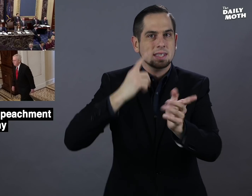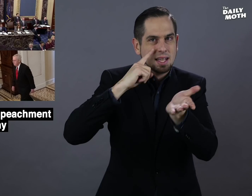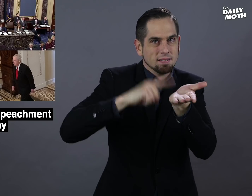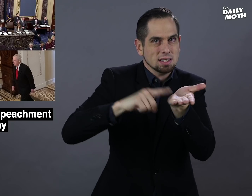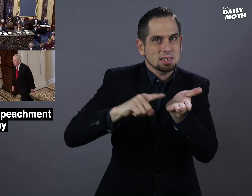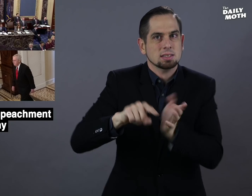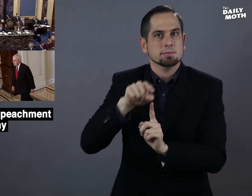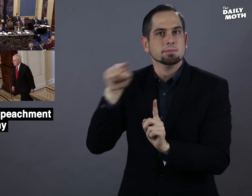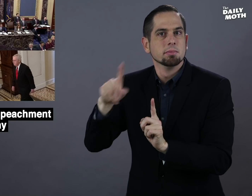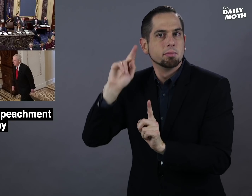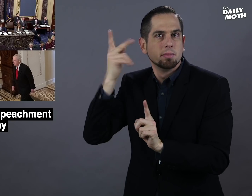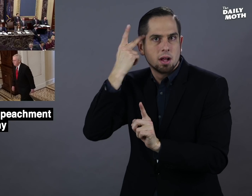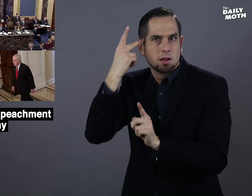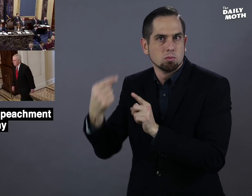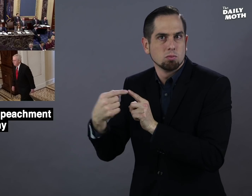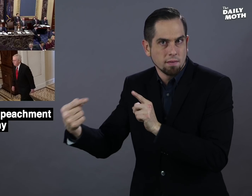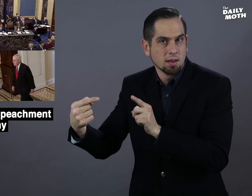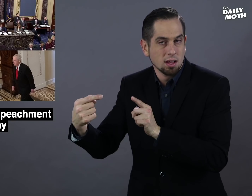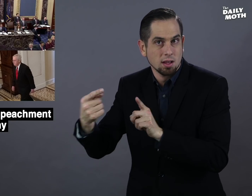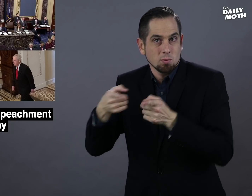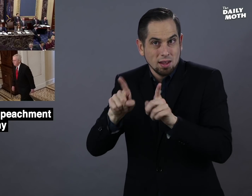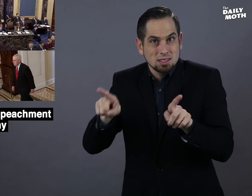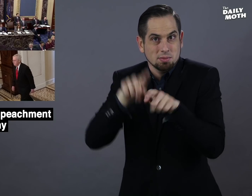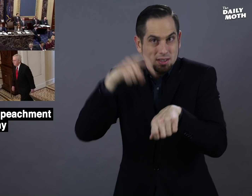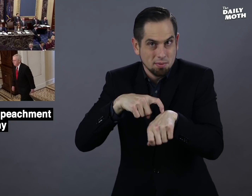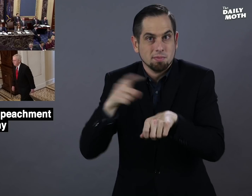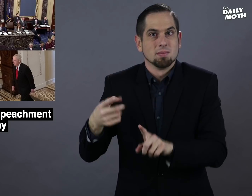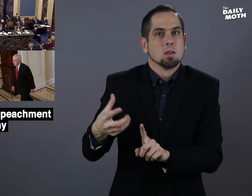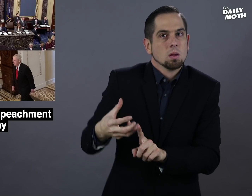to investigate a political rival while at the same time